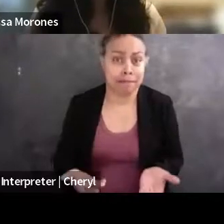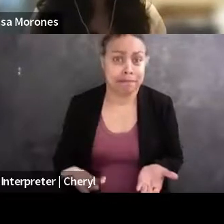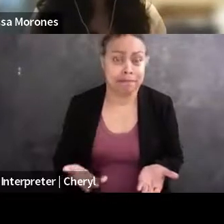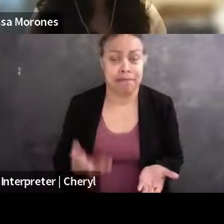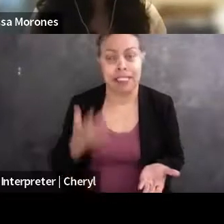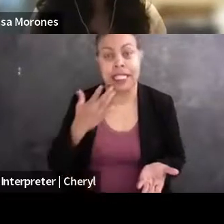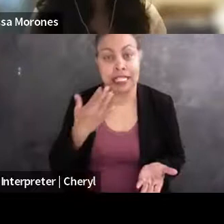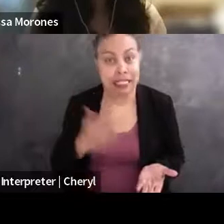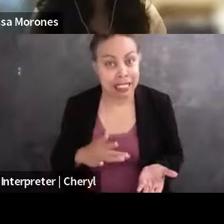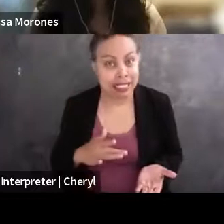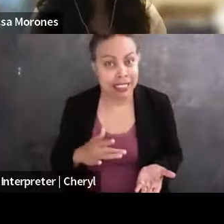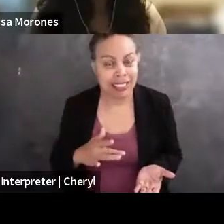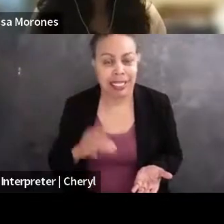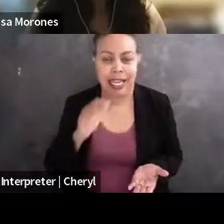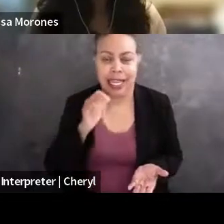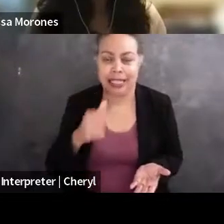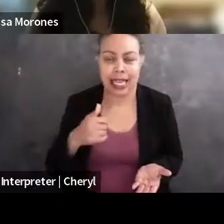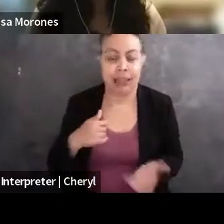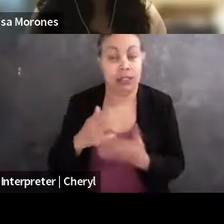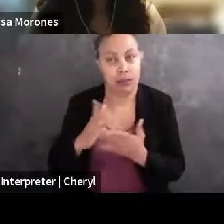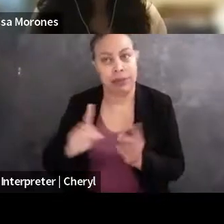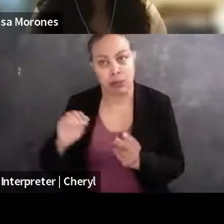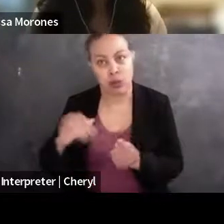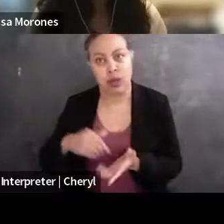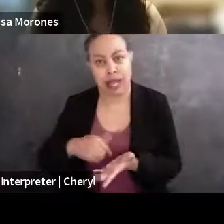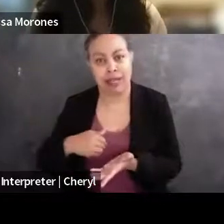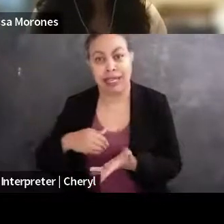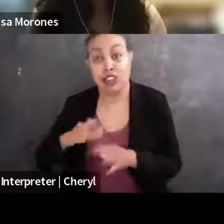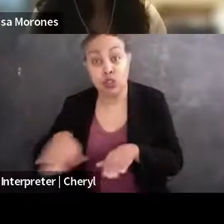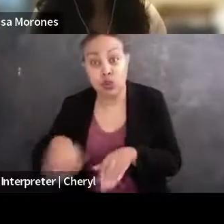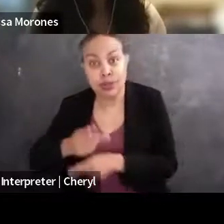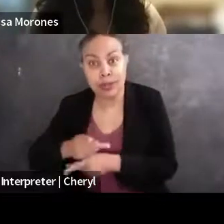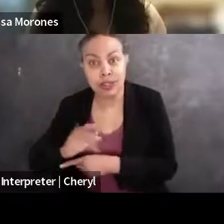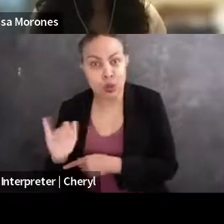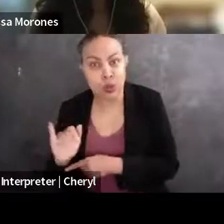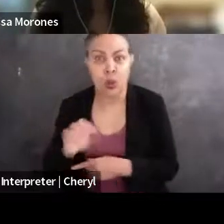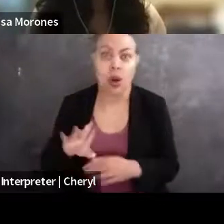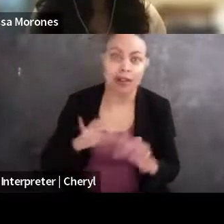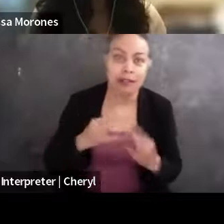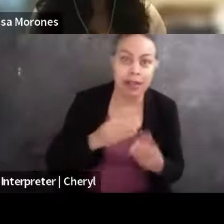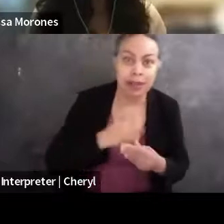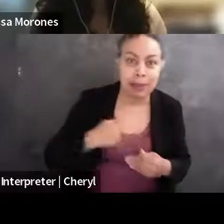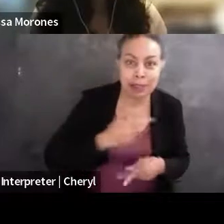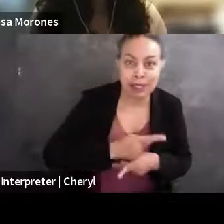did not have, I mean, some people have, at the time, kids they have to worry about or other, you know, family members, so I was privileged enough